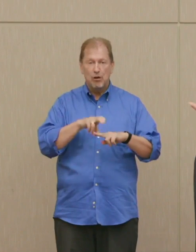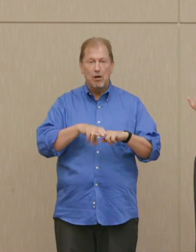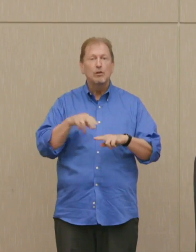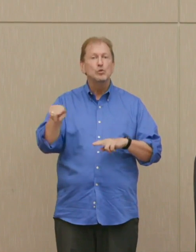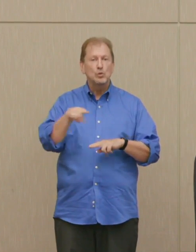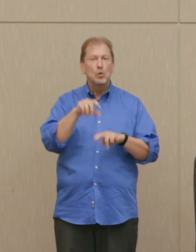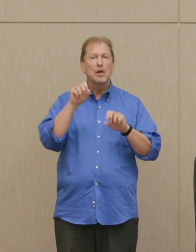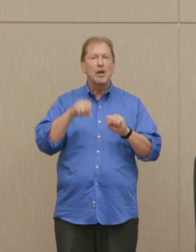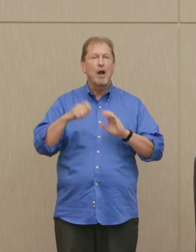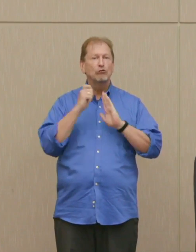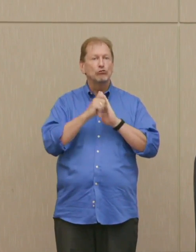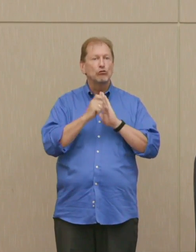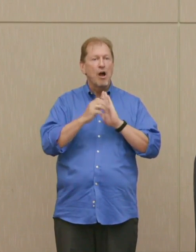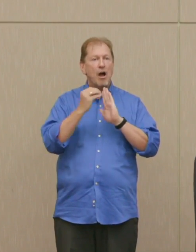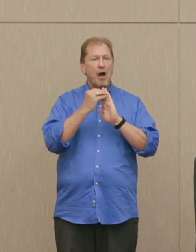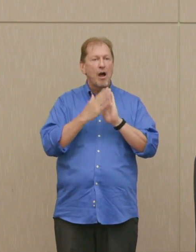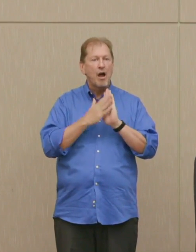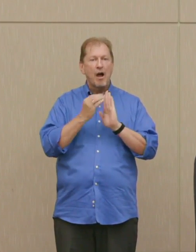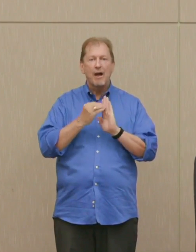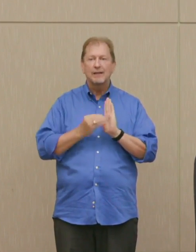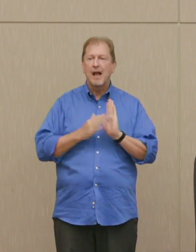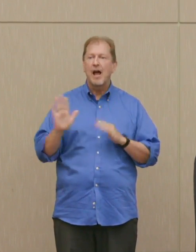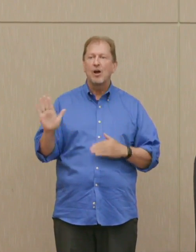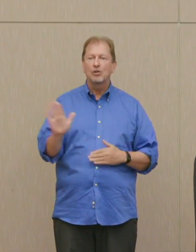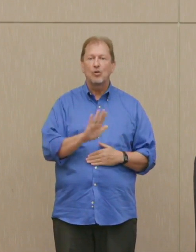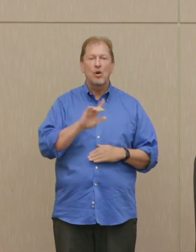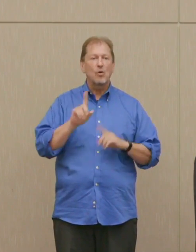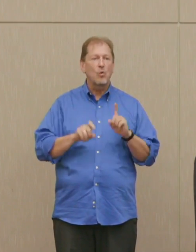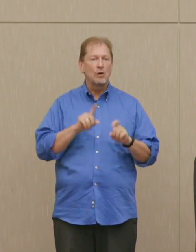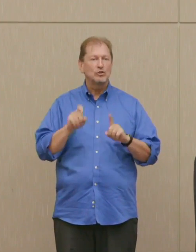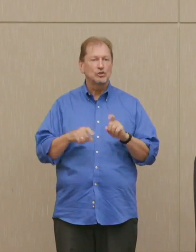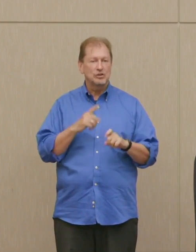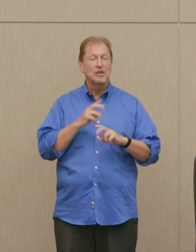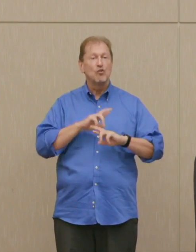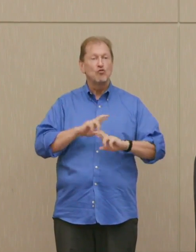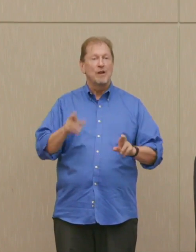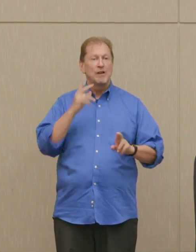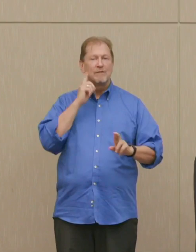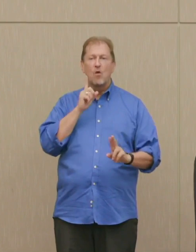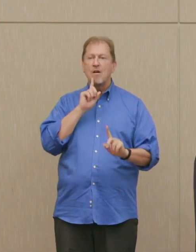and we'll come around and collect them before the Q&A, and then we'll do that.